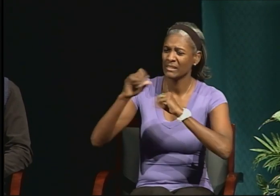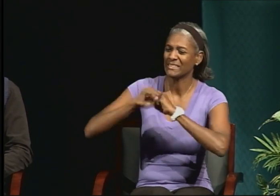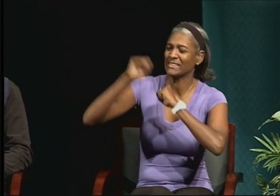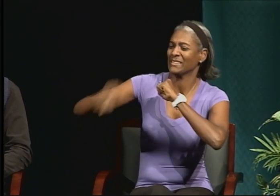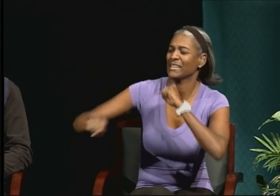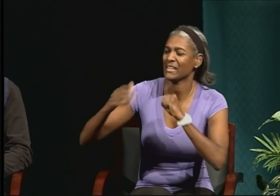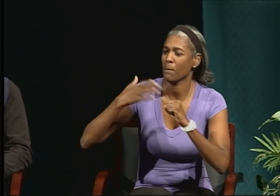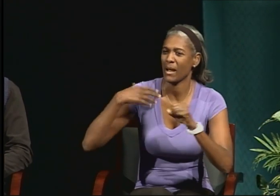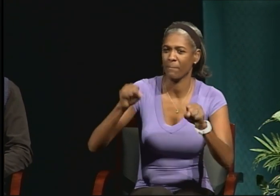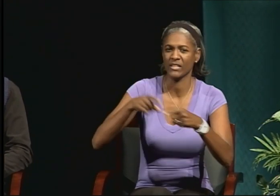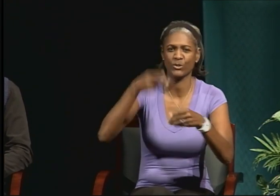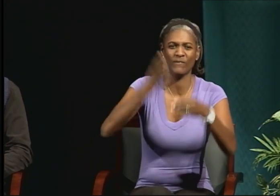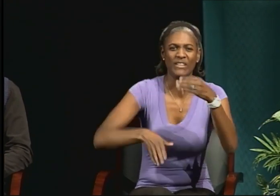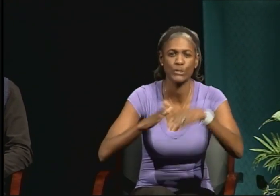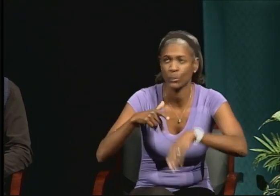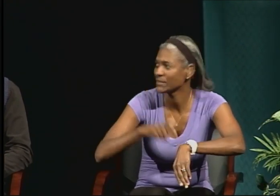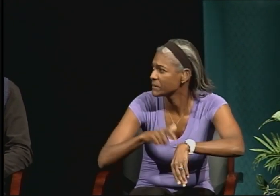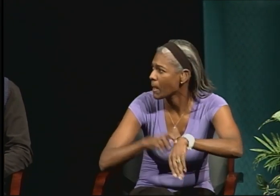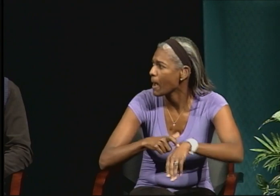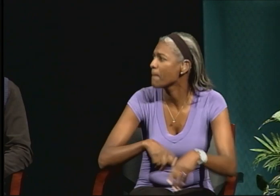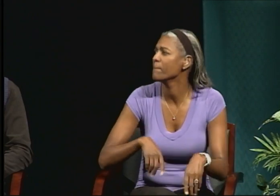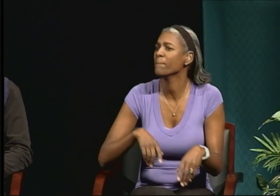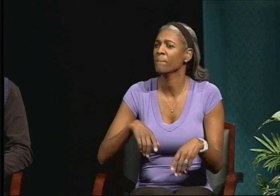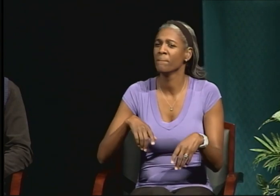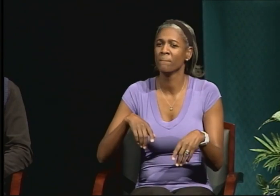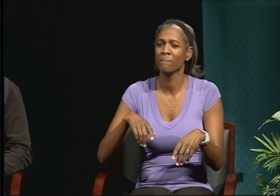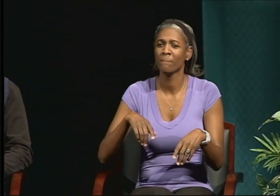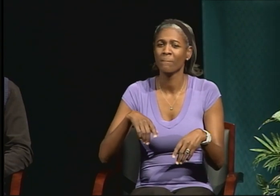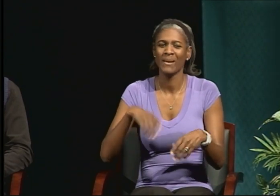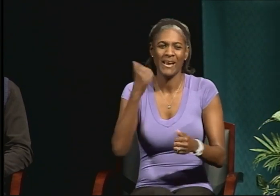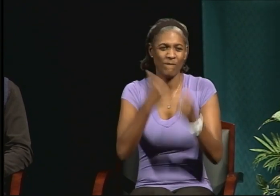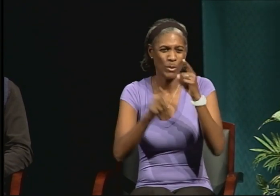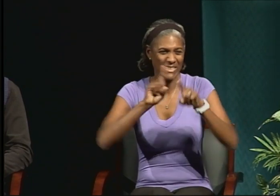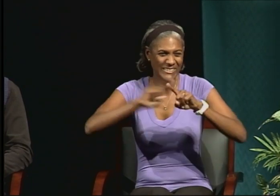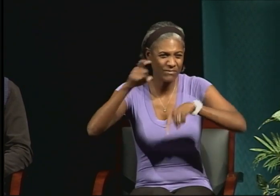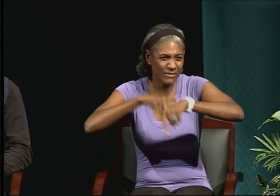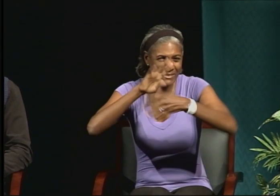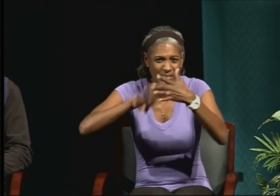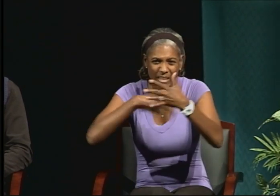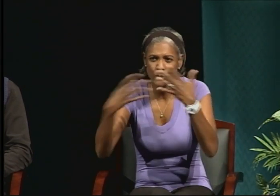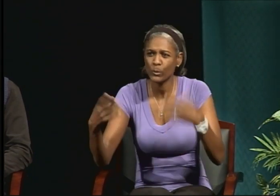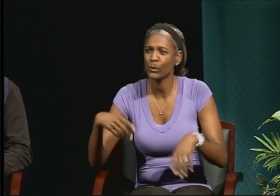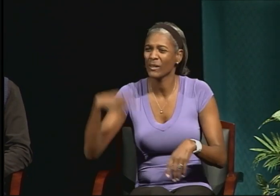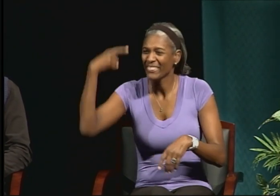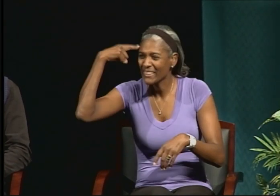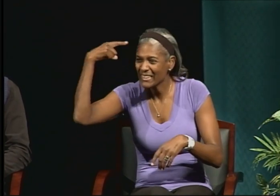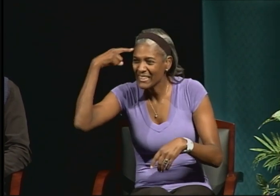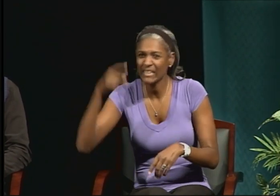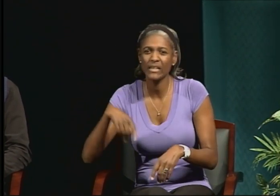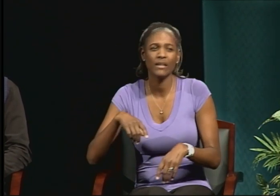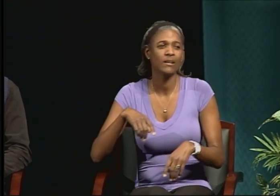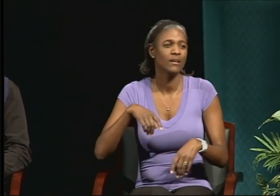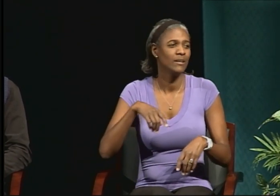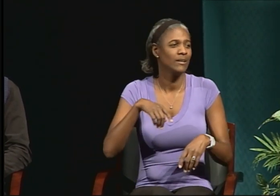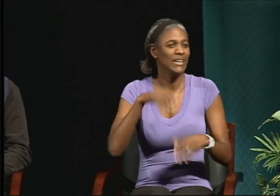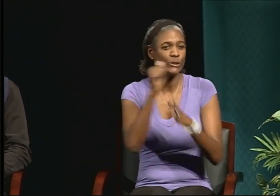I had to rely on them in order to finish deadlines. And I wasn't able to do that. Or I had to accommodate the needs of systems